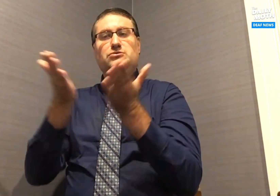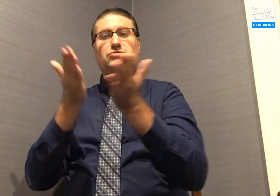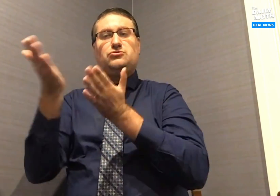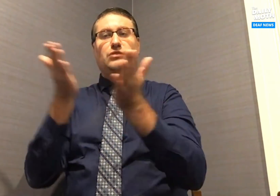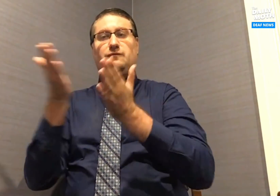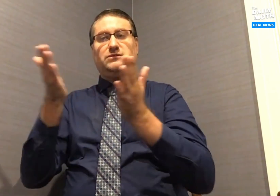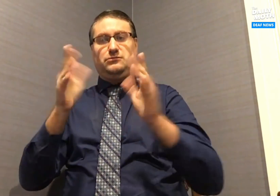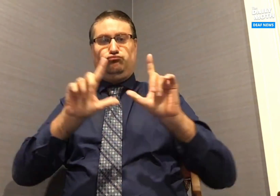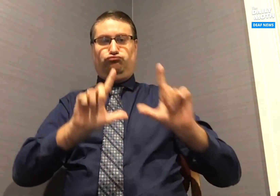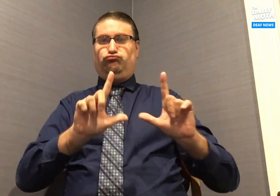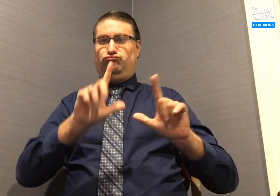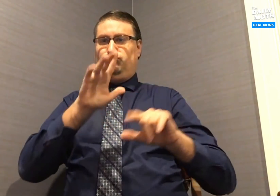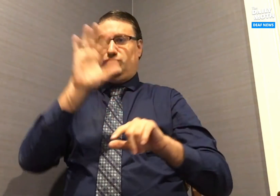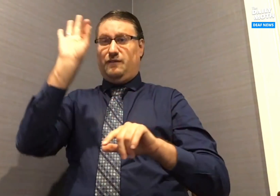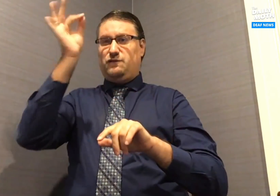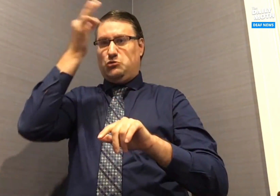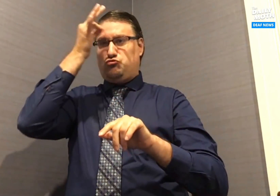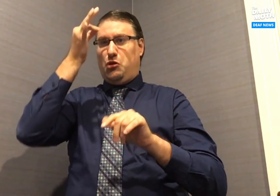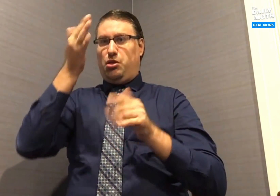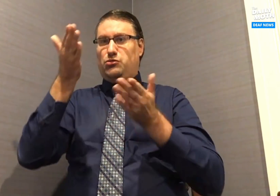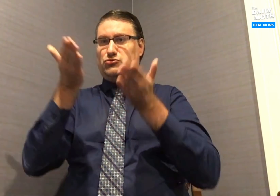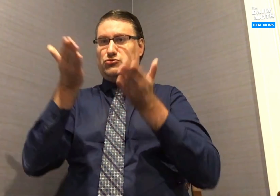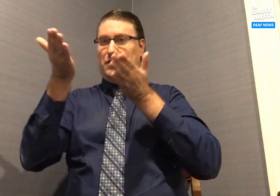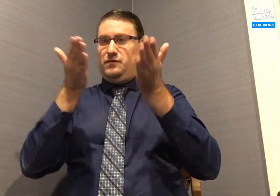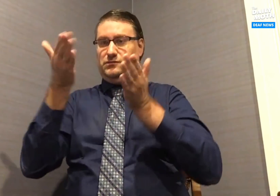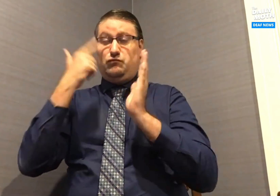for federal services.